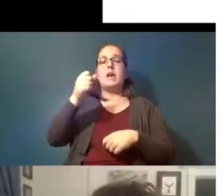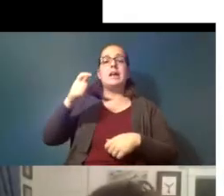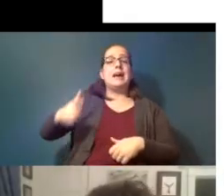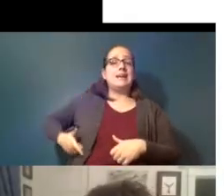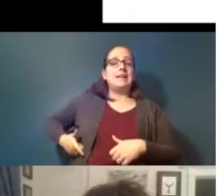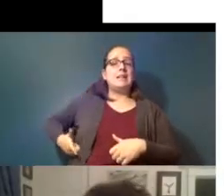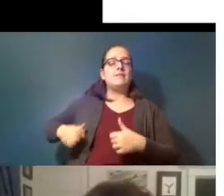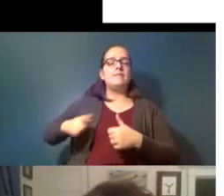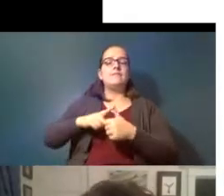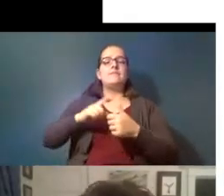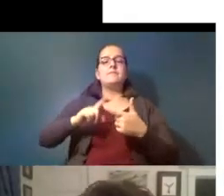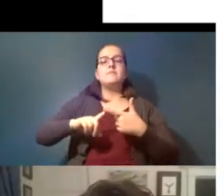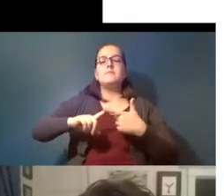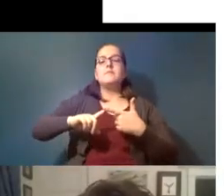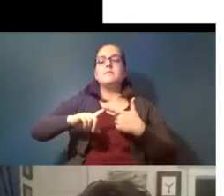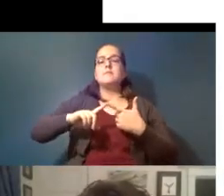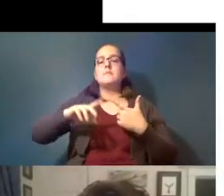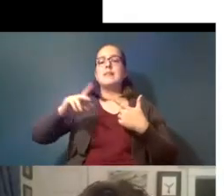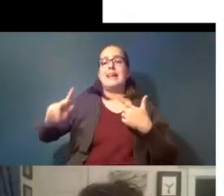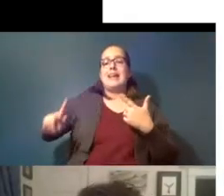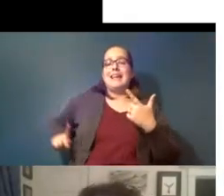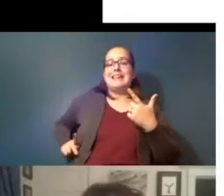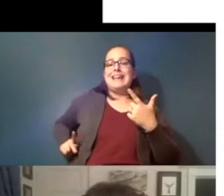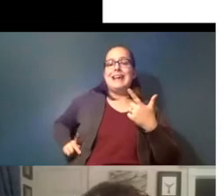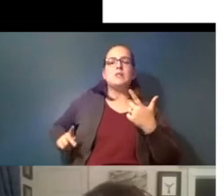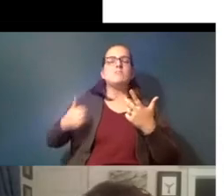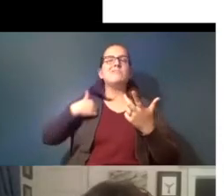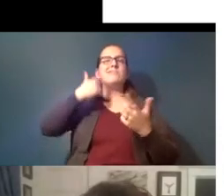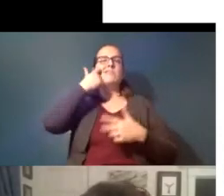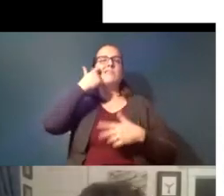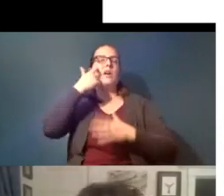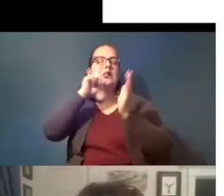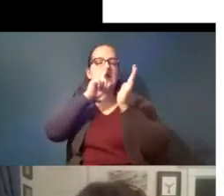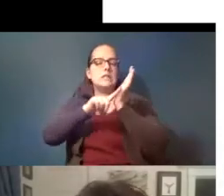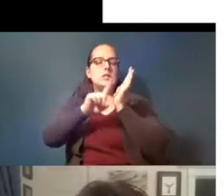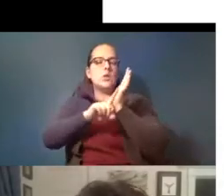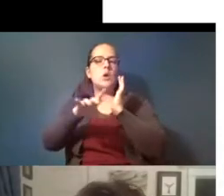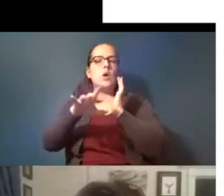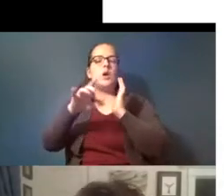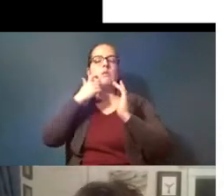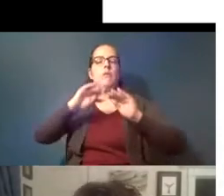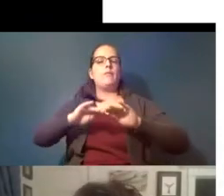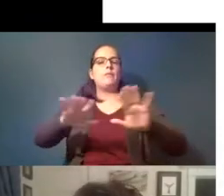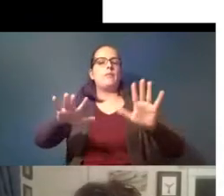is showing microplastics in the kidney there was a recent study that came out showing microplastics